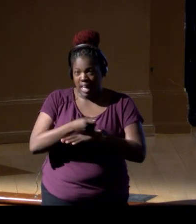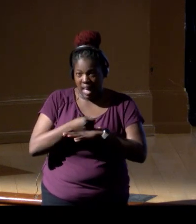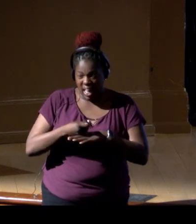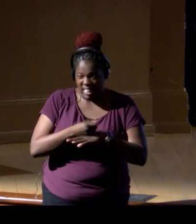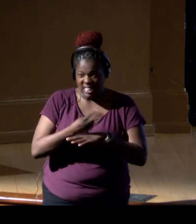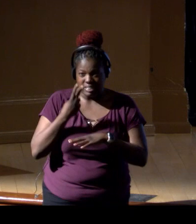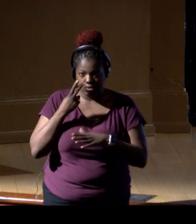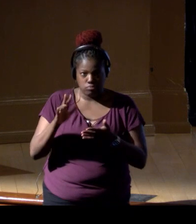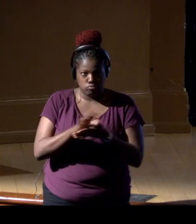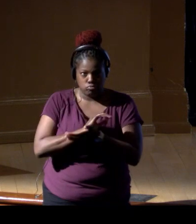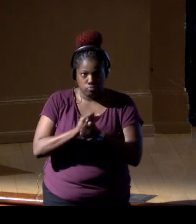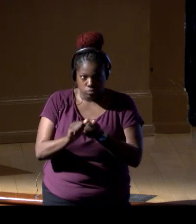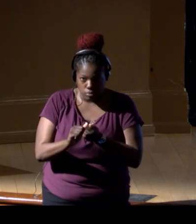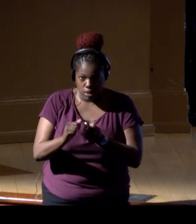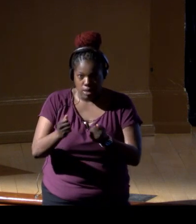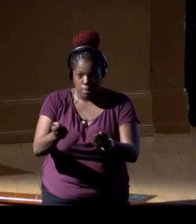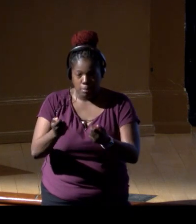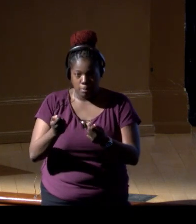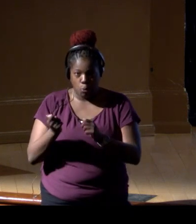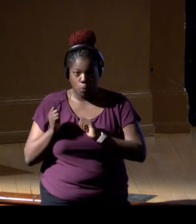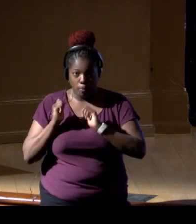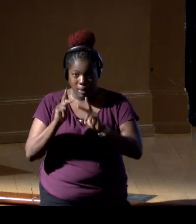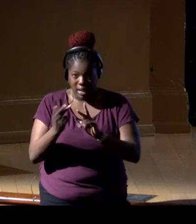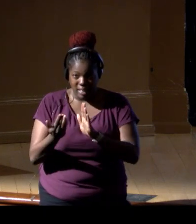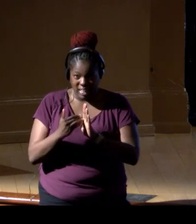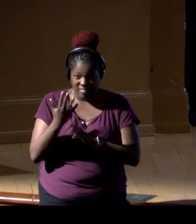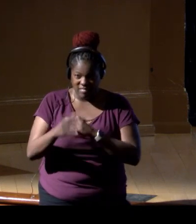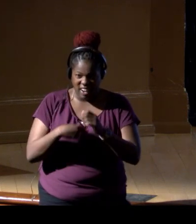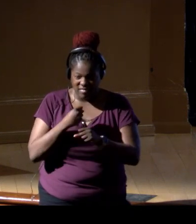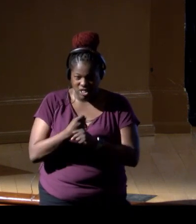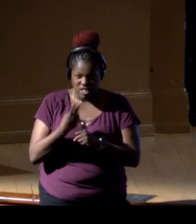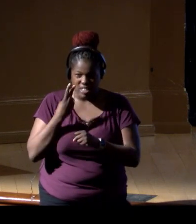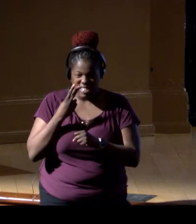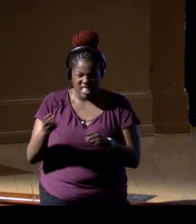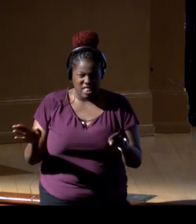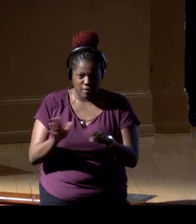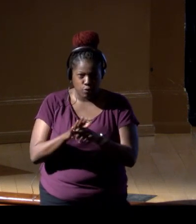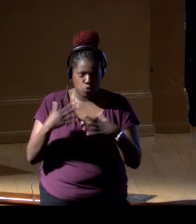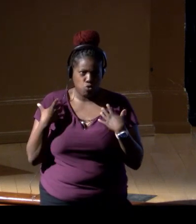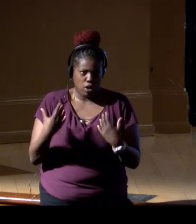but then returning five years later, and seeing the complete recovery of the reef,